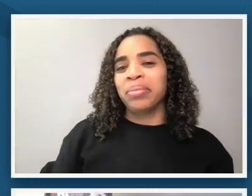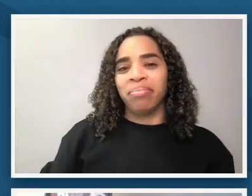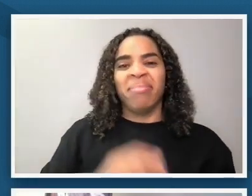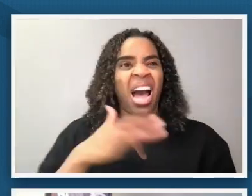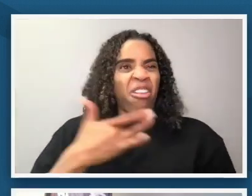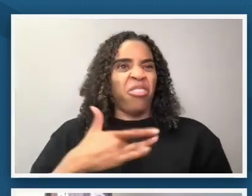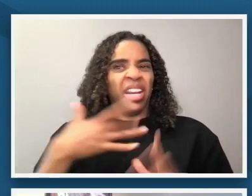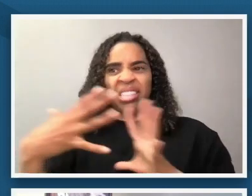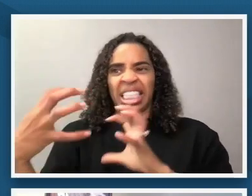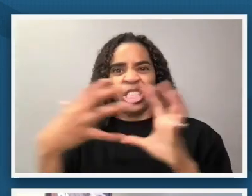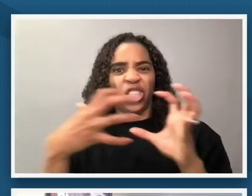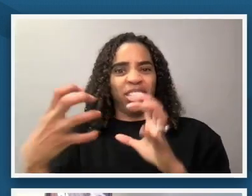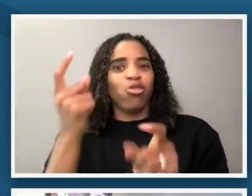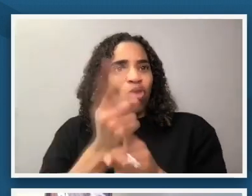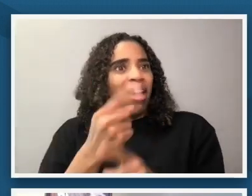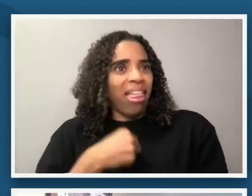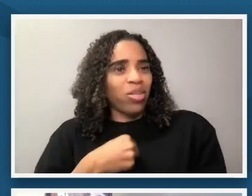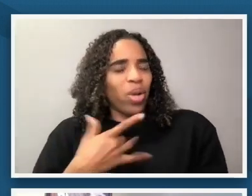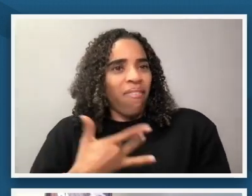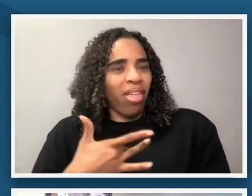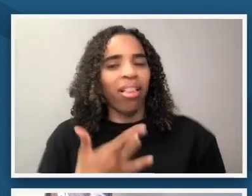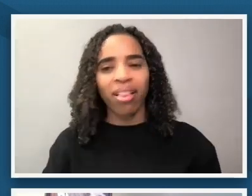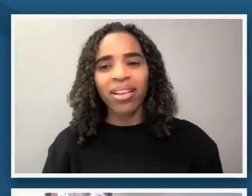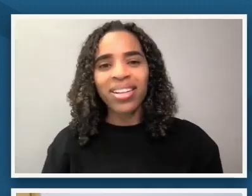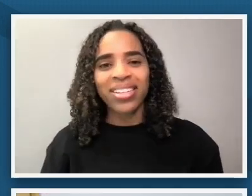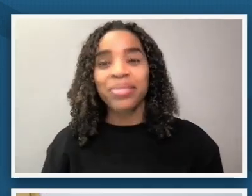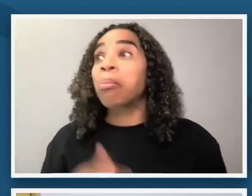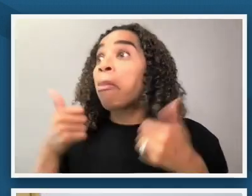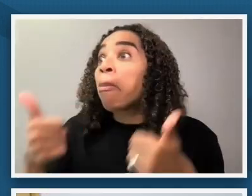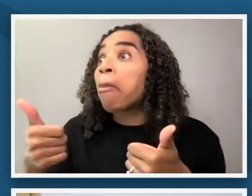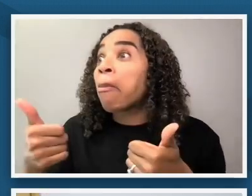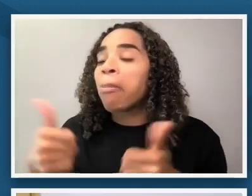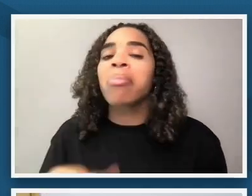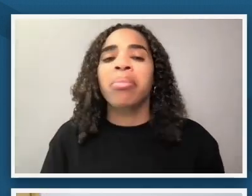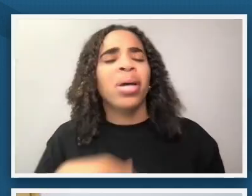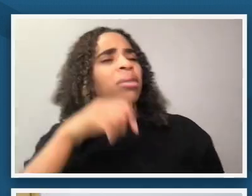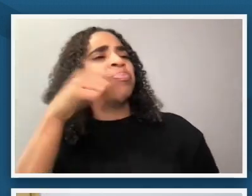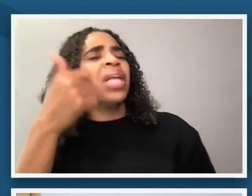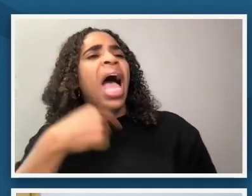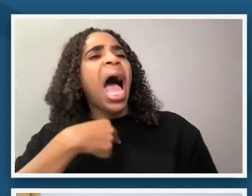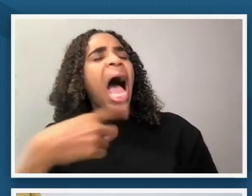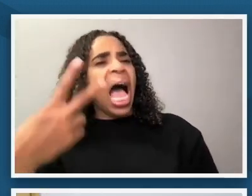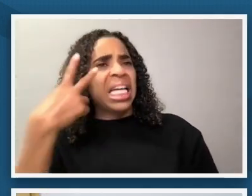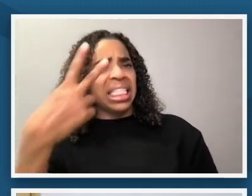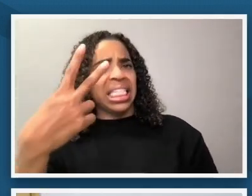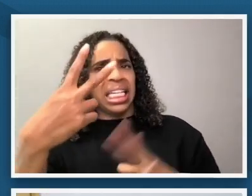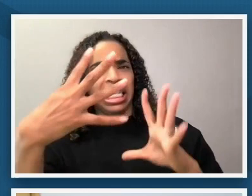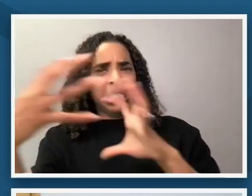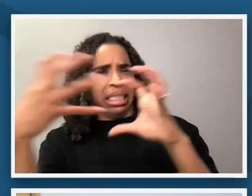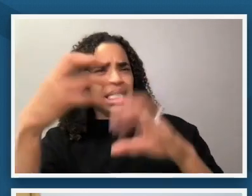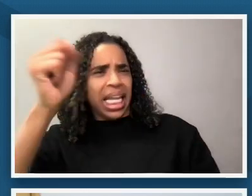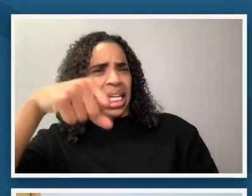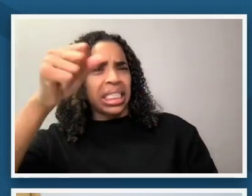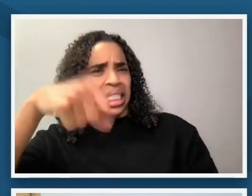that's what i was thinking i s i see i see the tension